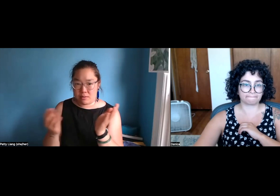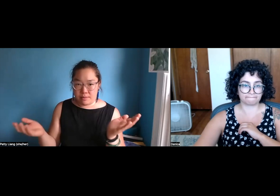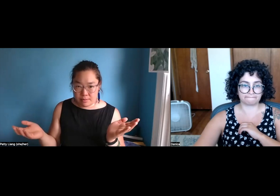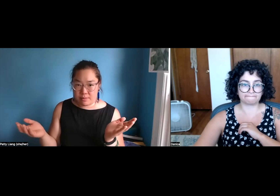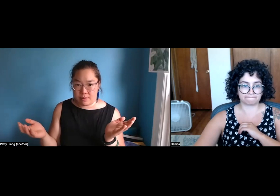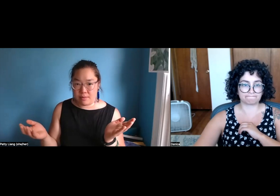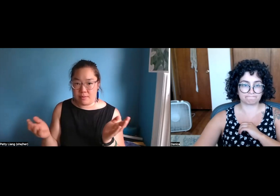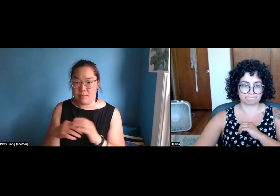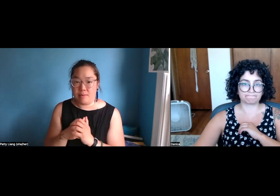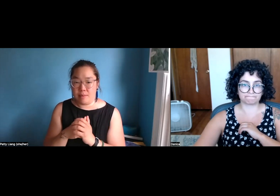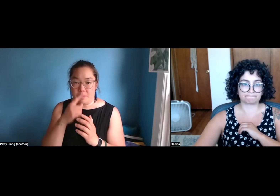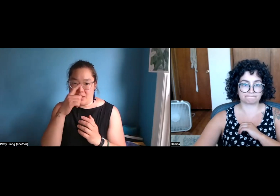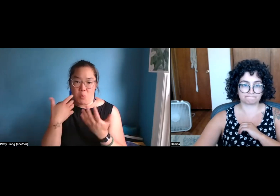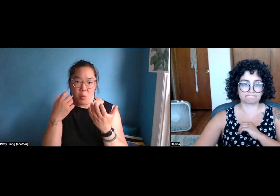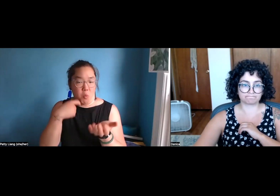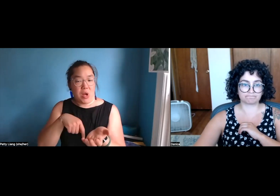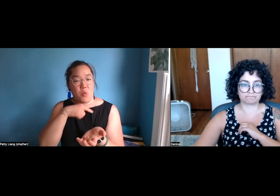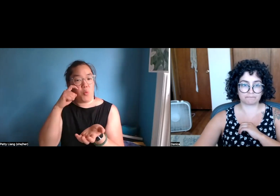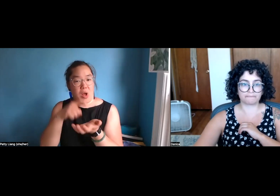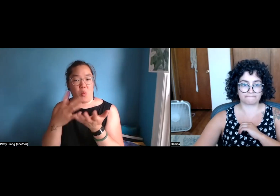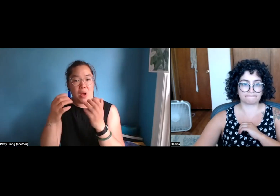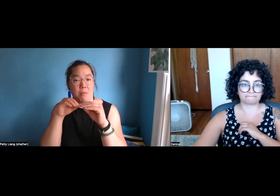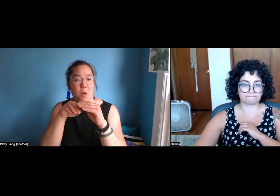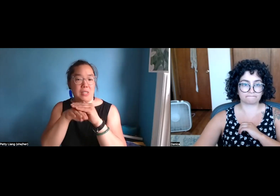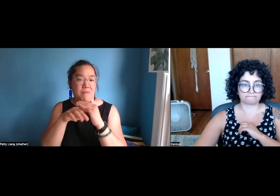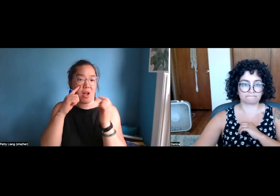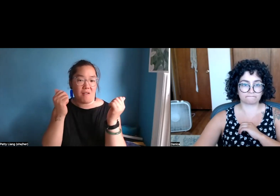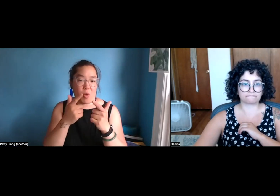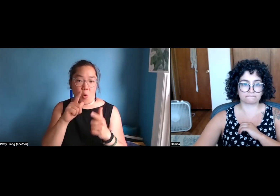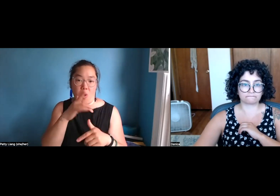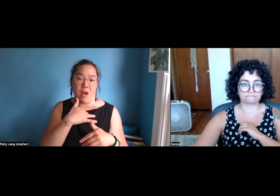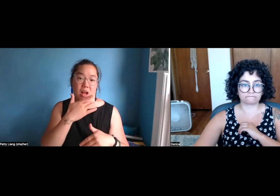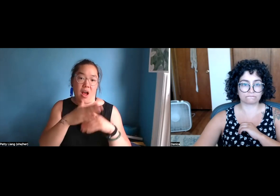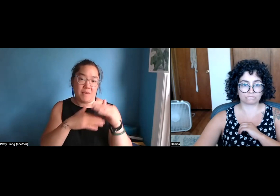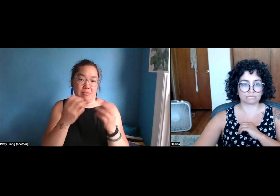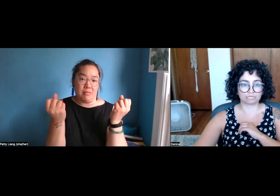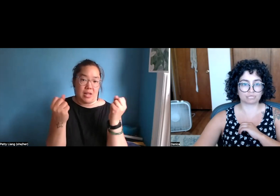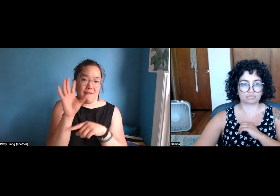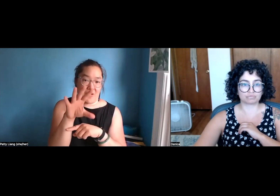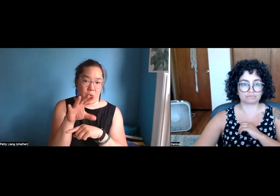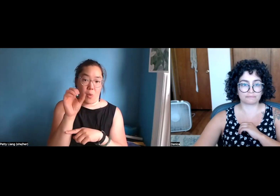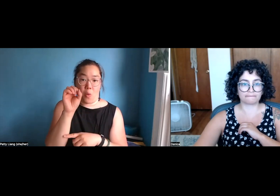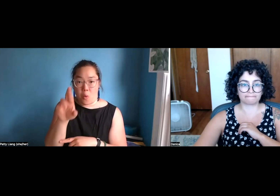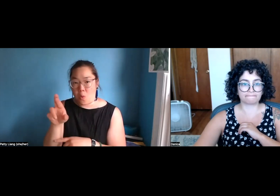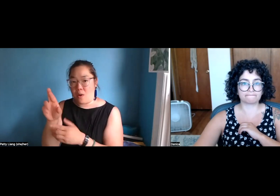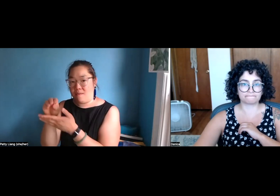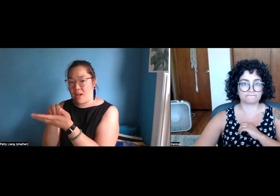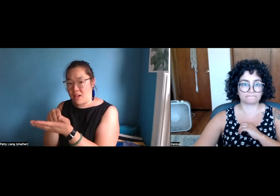and we can answer questions for you, or walk you through the process in sign. So we want to make sure that it's accessible for everyone.